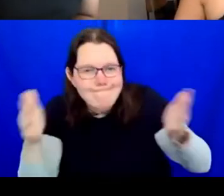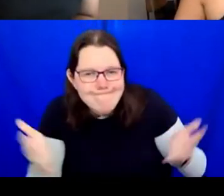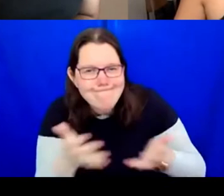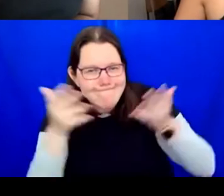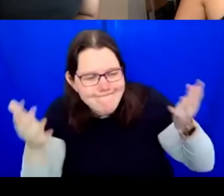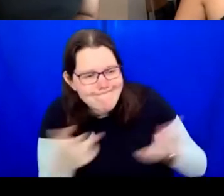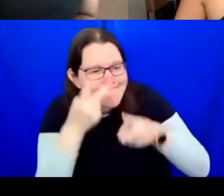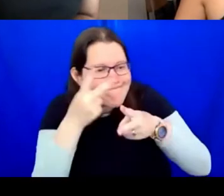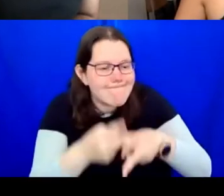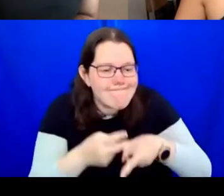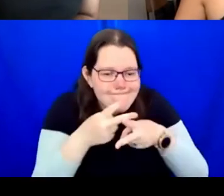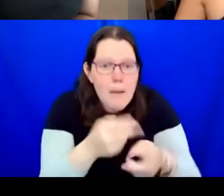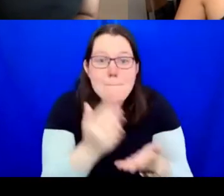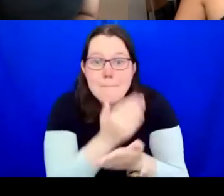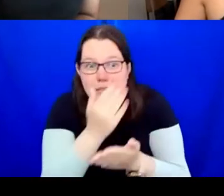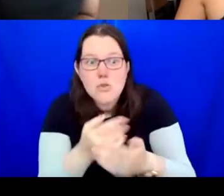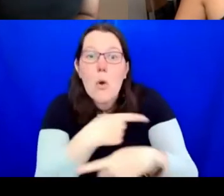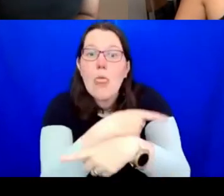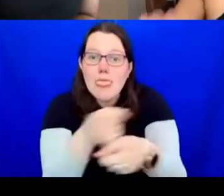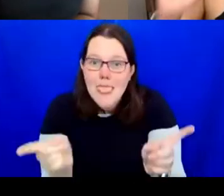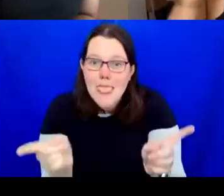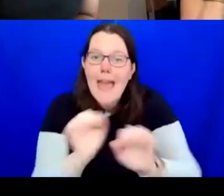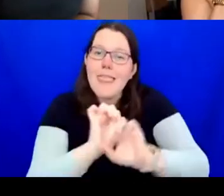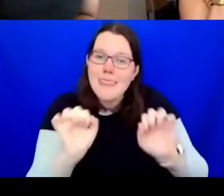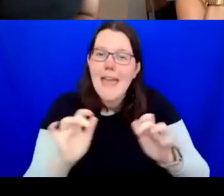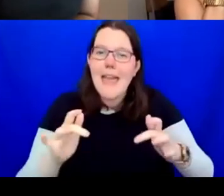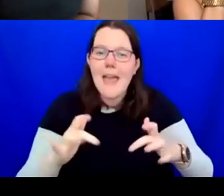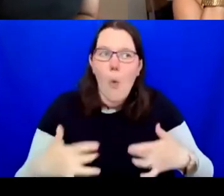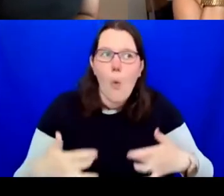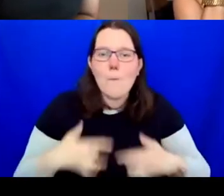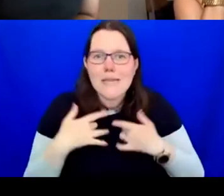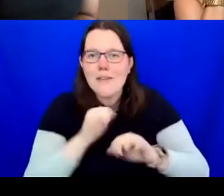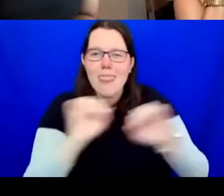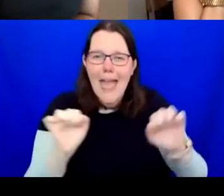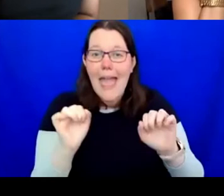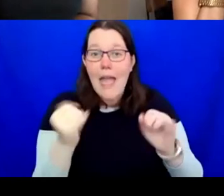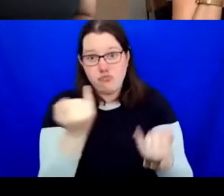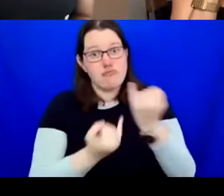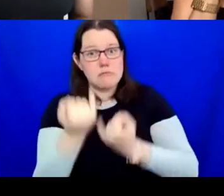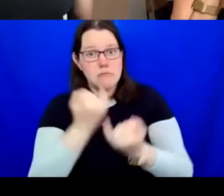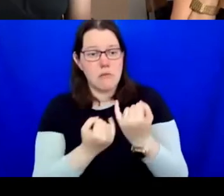voice, to be a critical friend and to have the opportunity and that's also at board level.